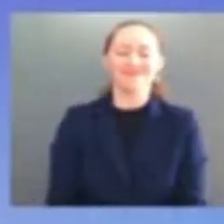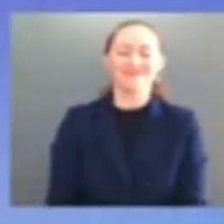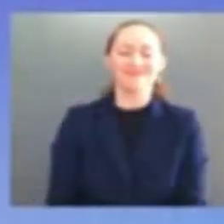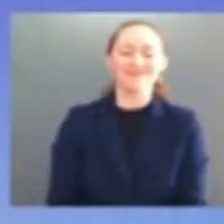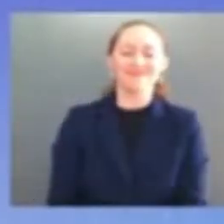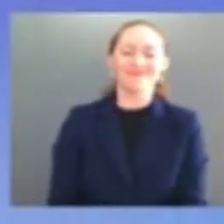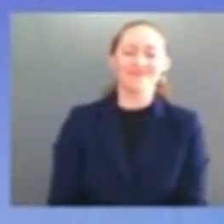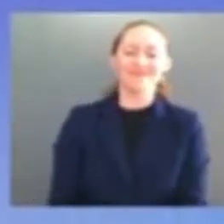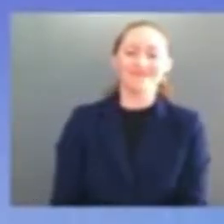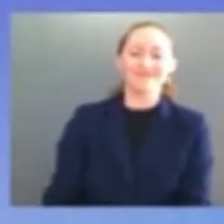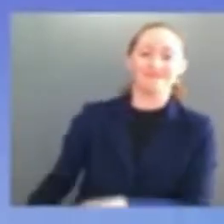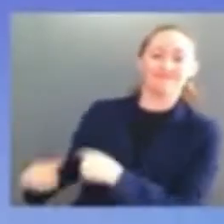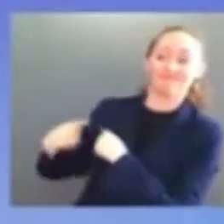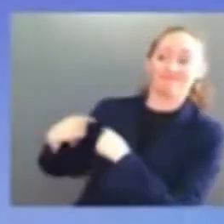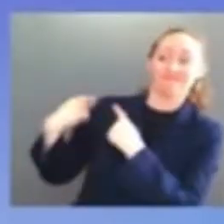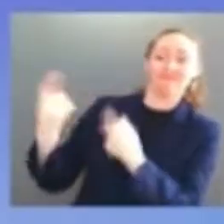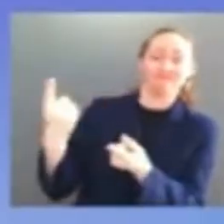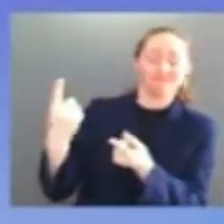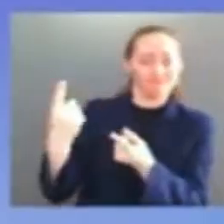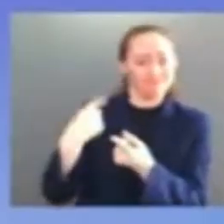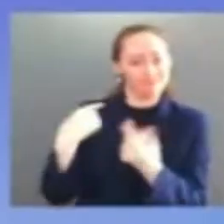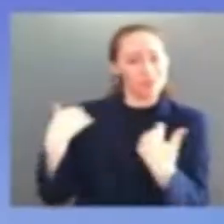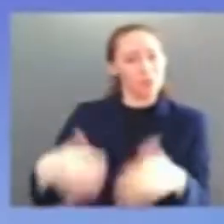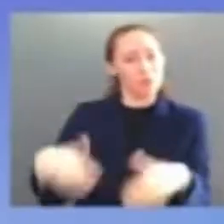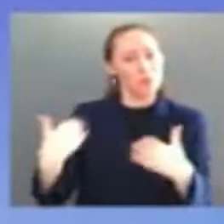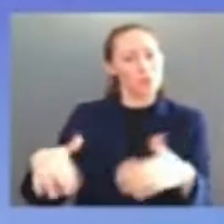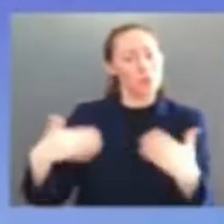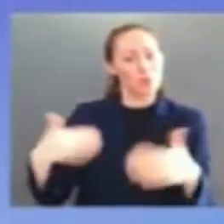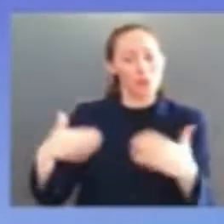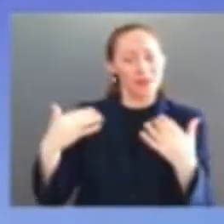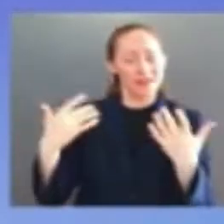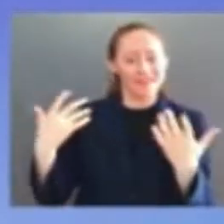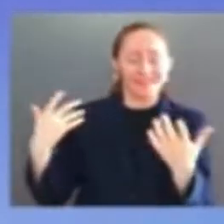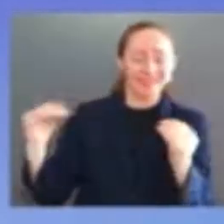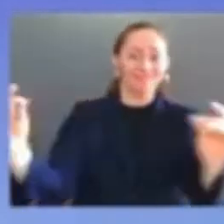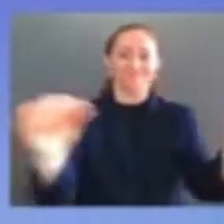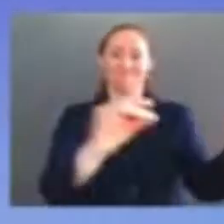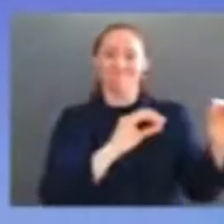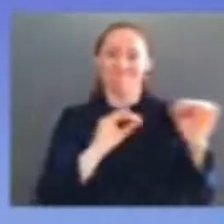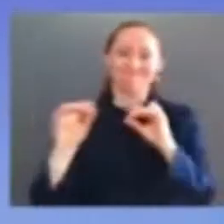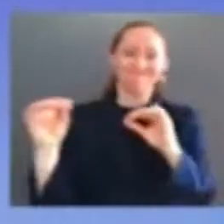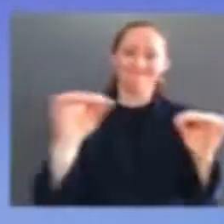so i hope to use this time primarily to do something that i have not had sufficient time